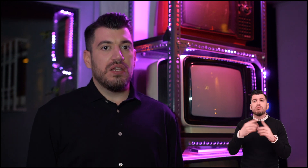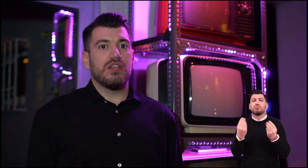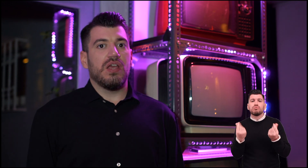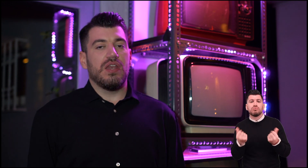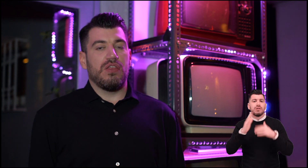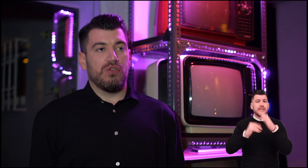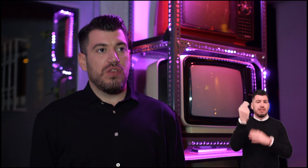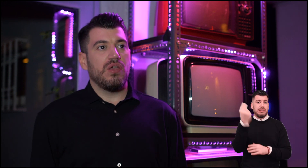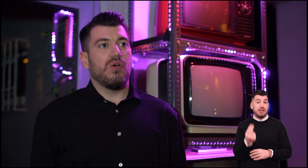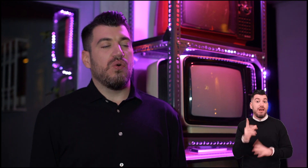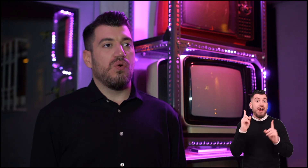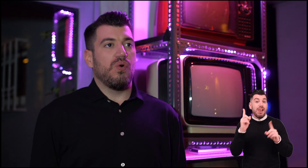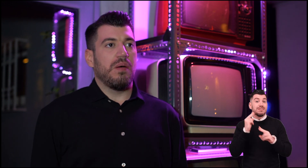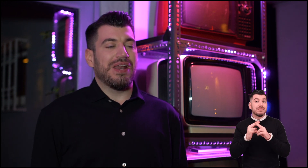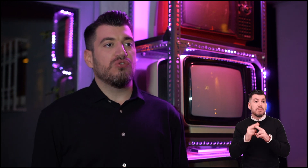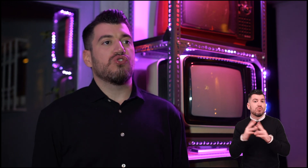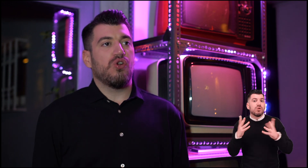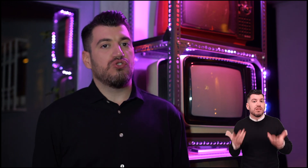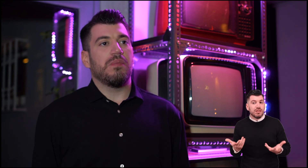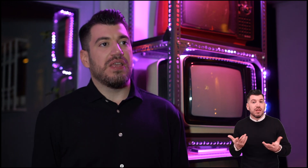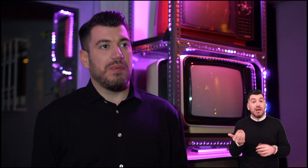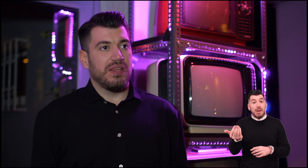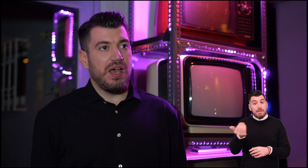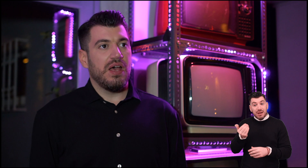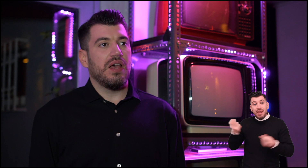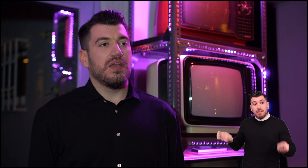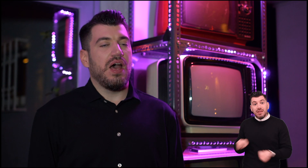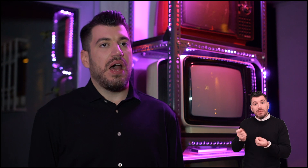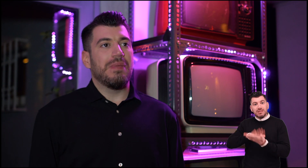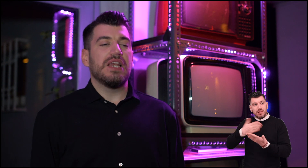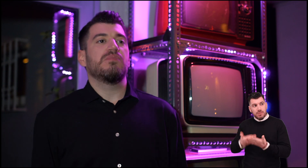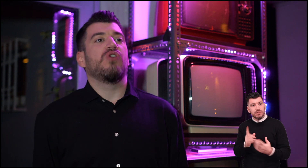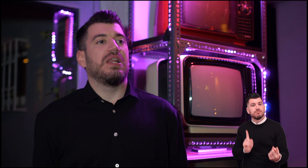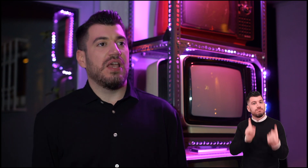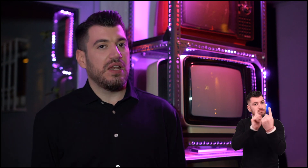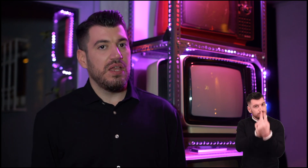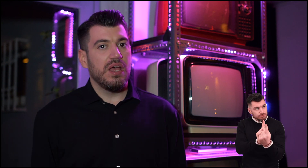is to give the necessary time to the professional to talk to the artist,